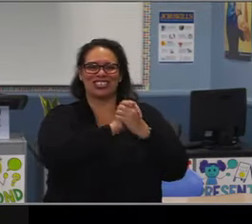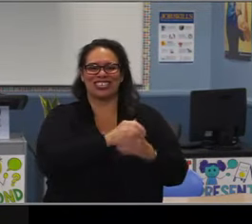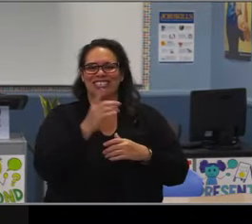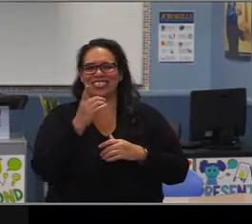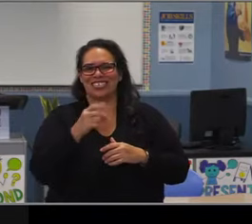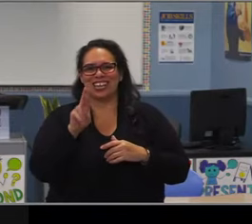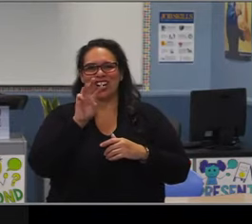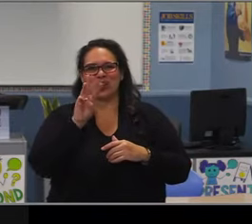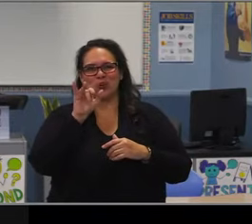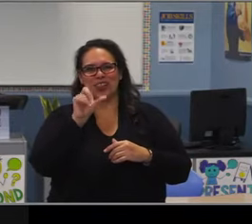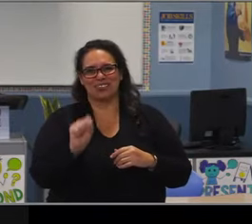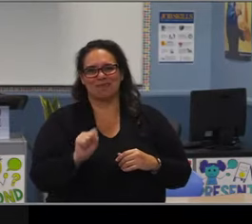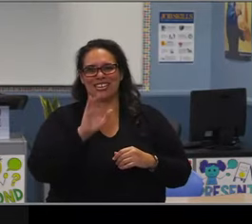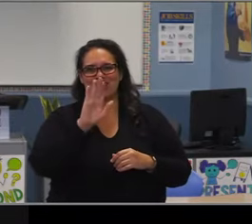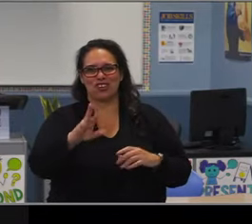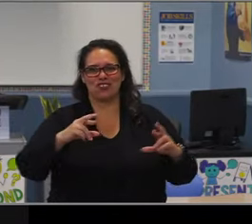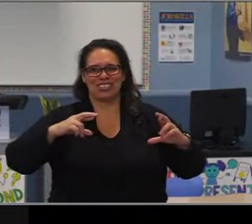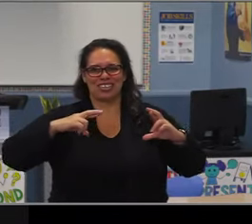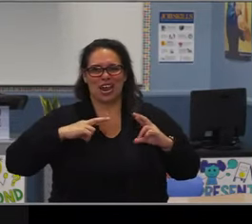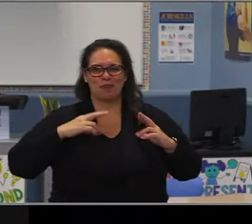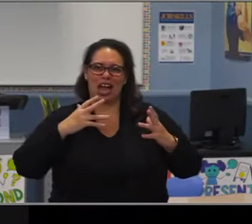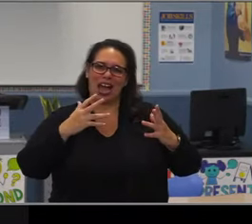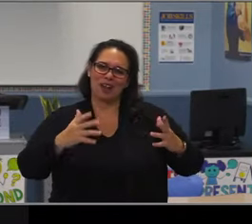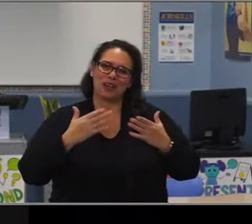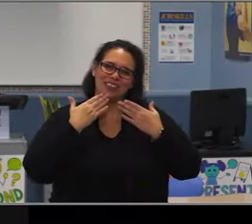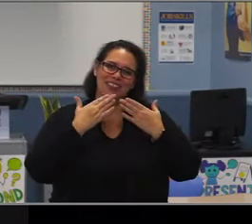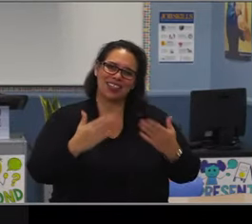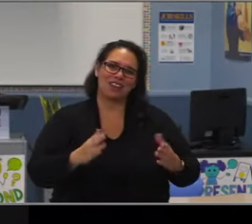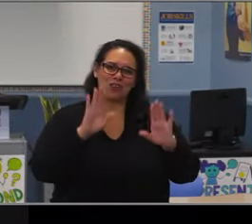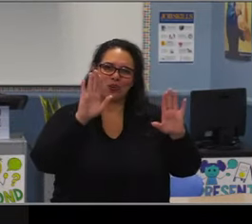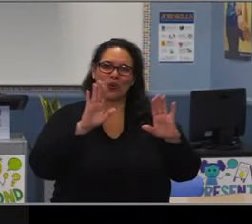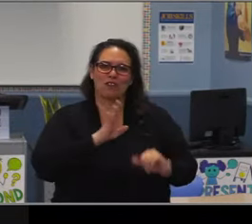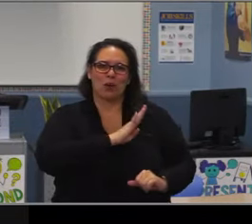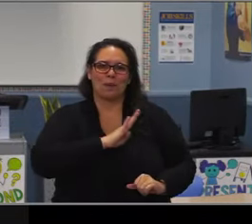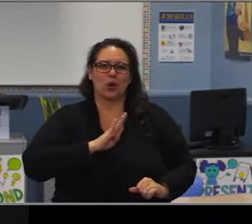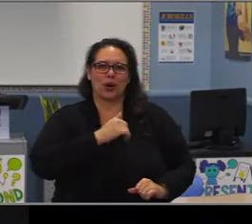Take good care of yourself, enjoy your time with your family and let them enjoy you.